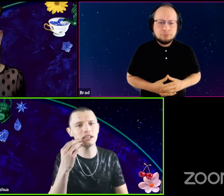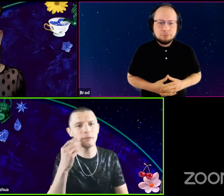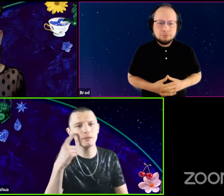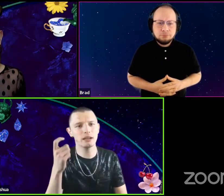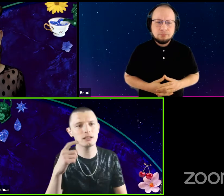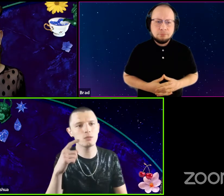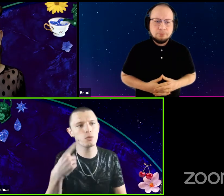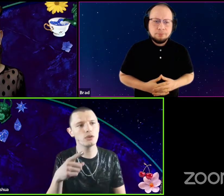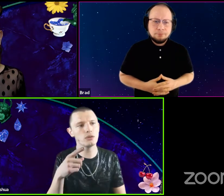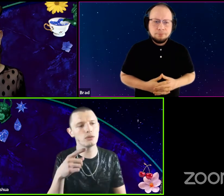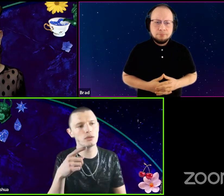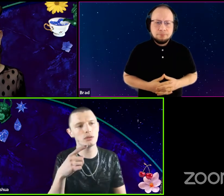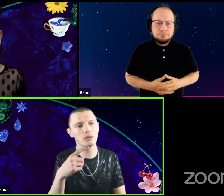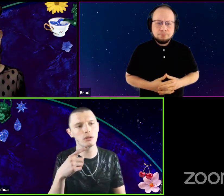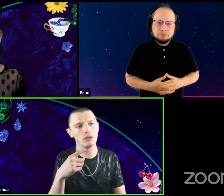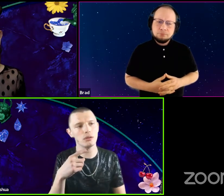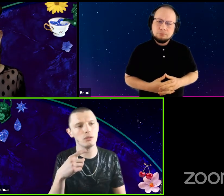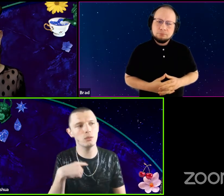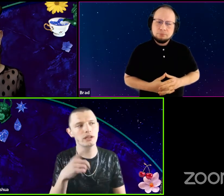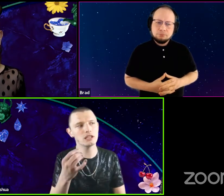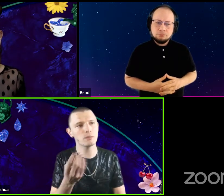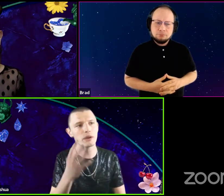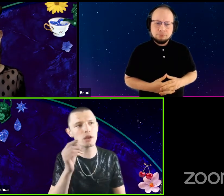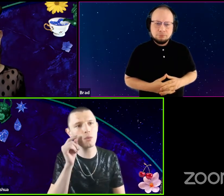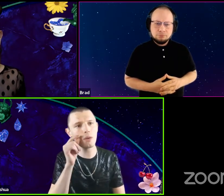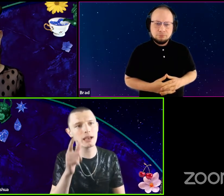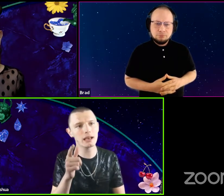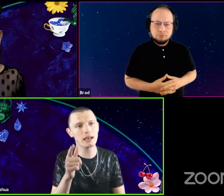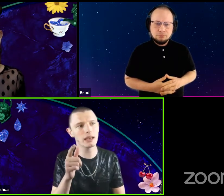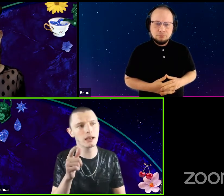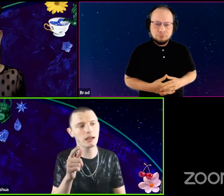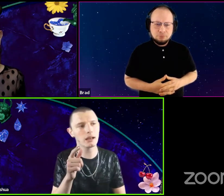because when we did Spring Awakening,